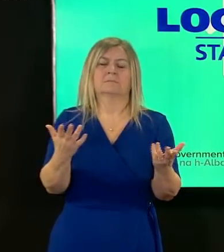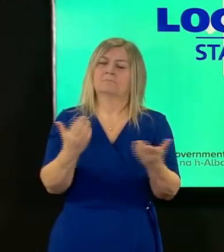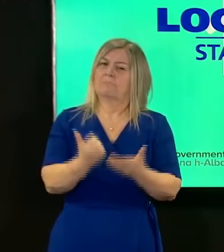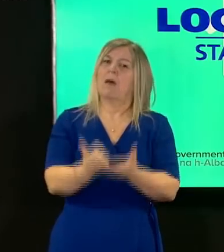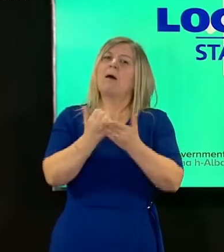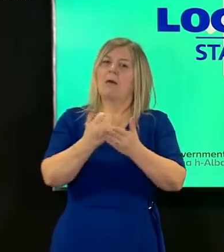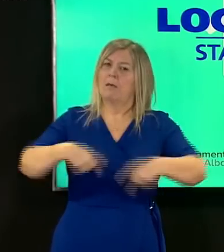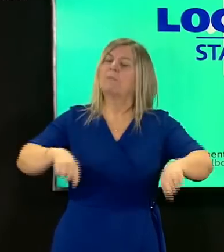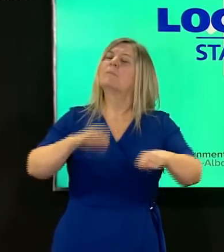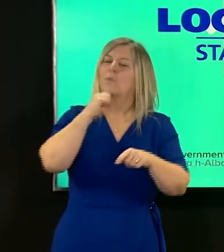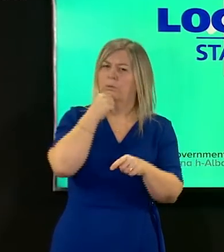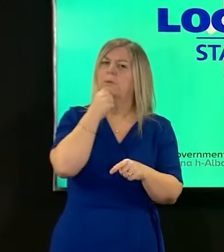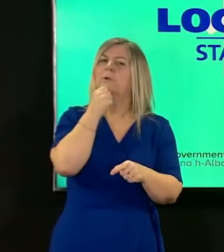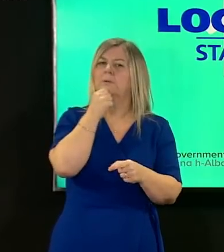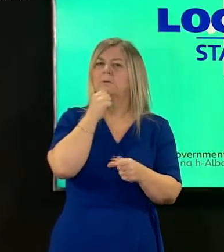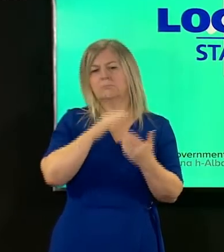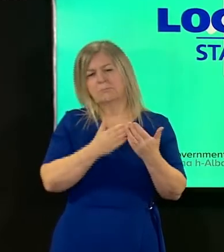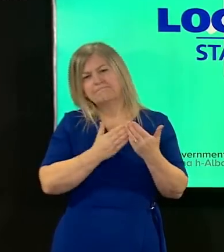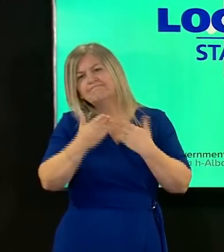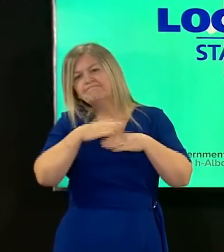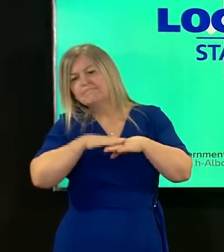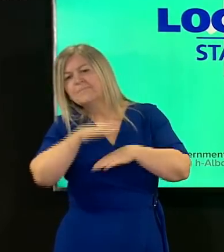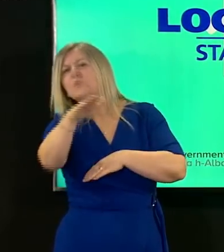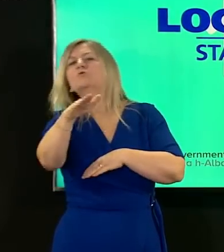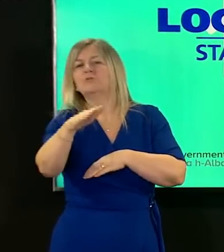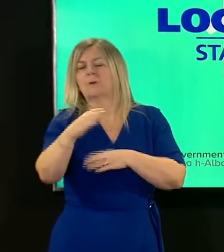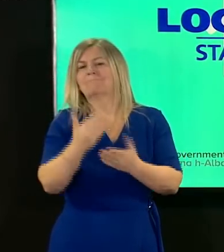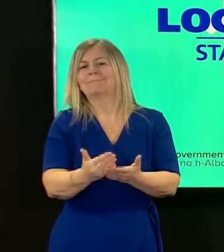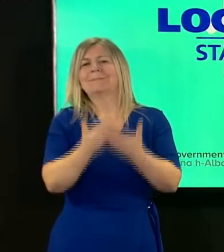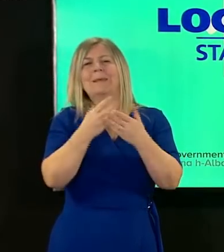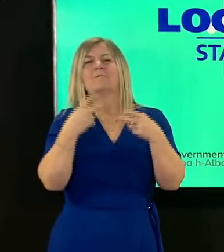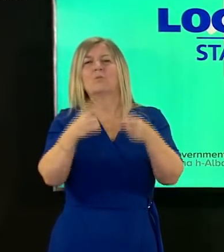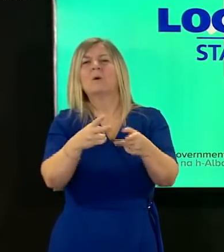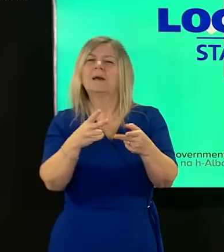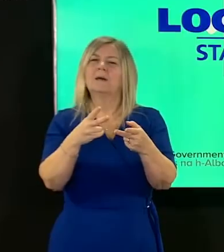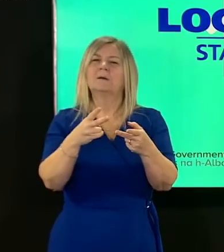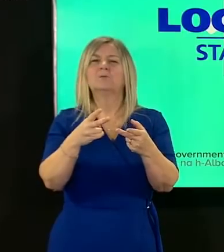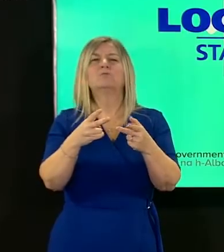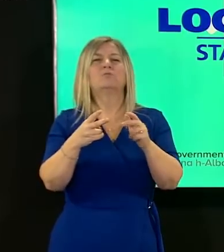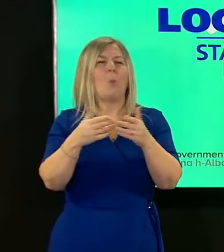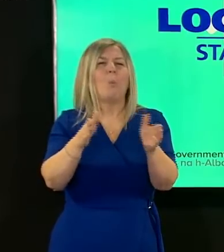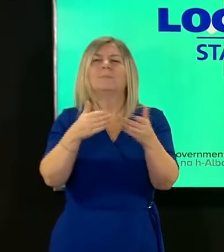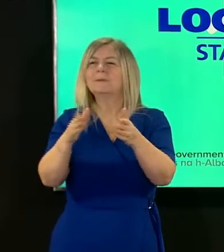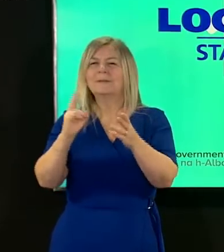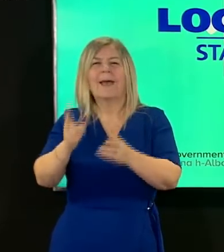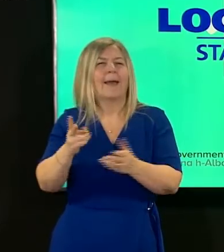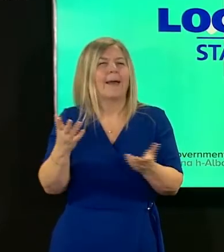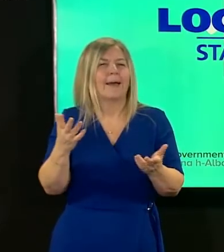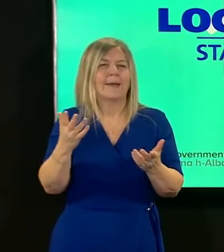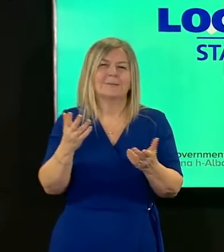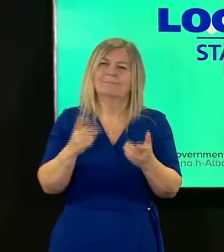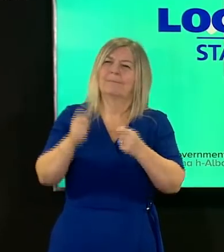of lockdown safely in the weeks and months ahead the success of our vaccination program means that